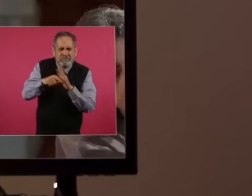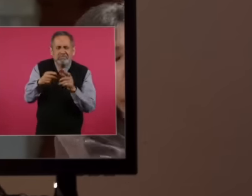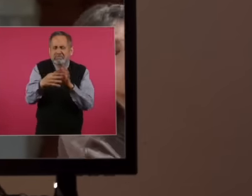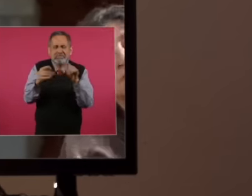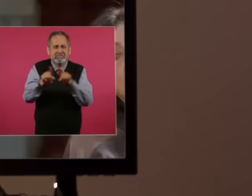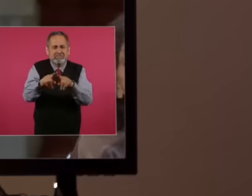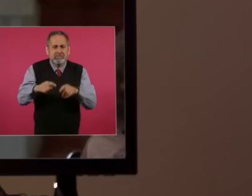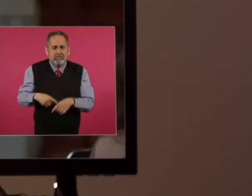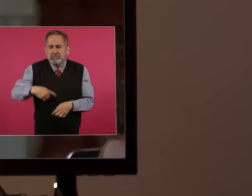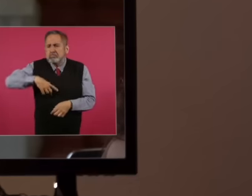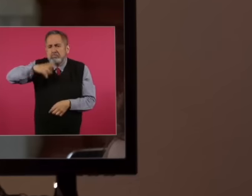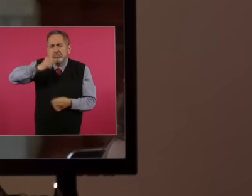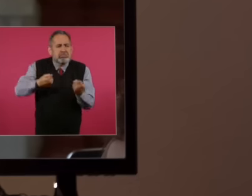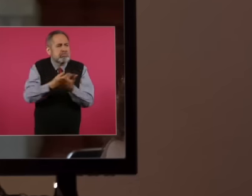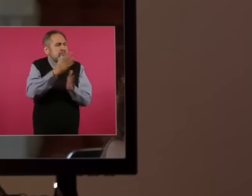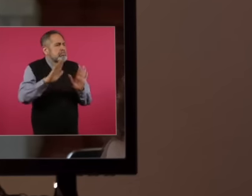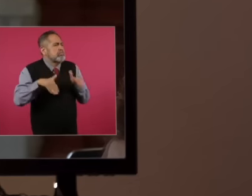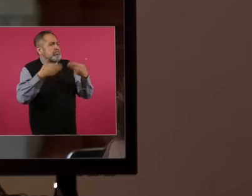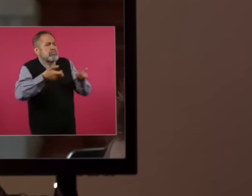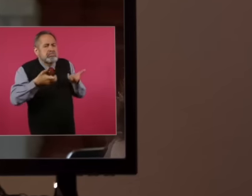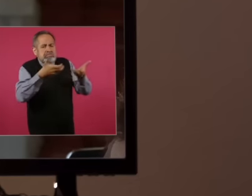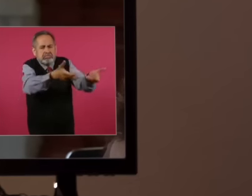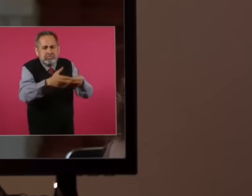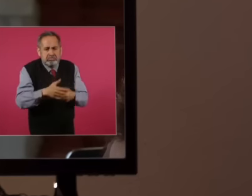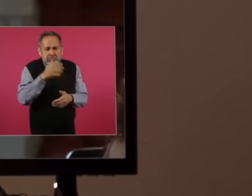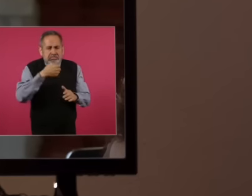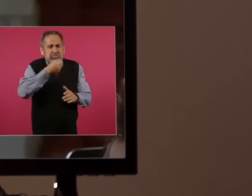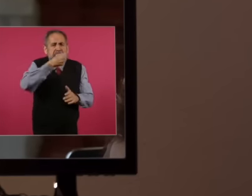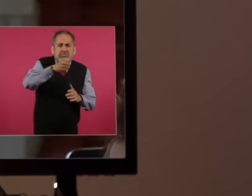can no longer go out on the street or cover your events. Why? Because